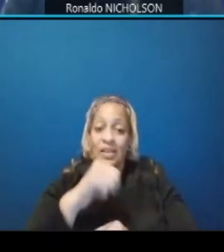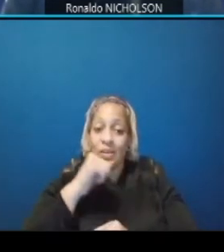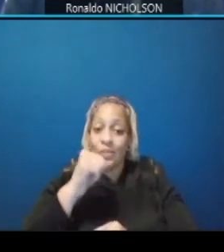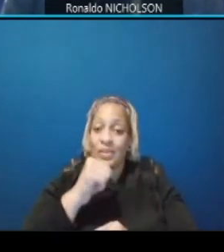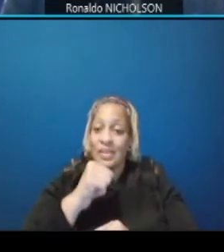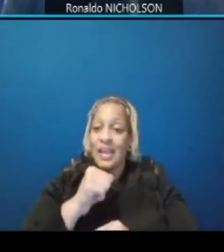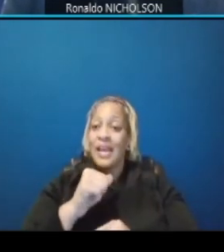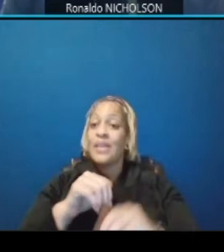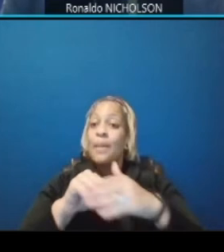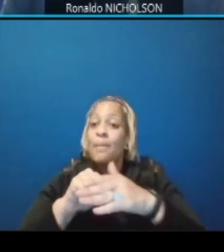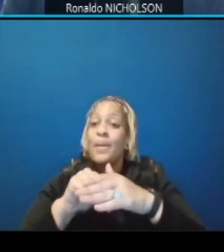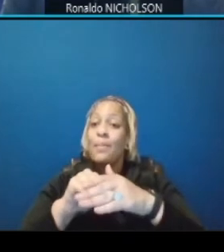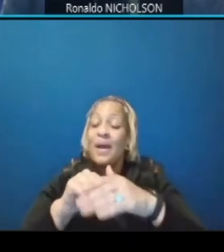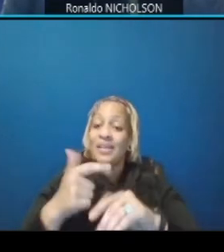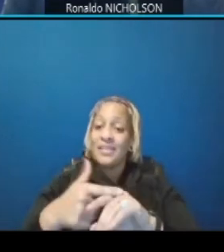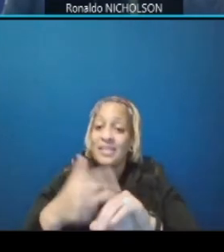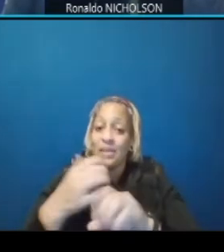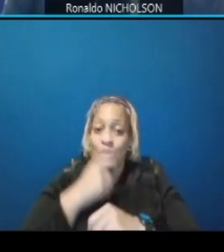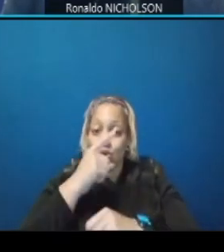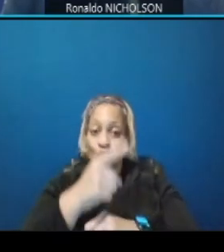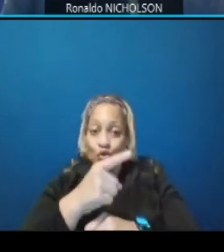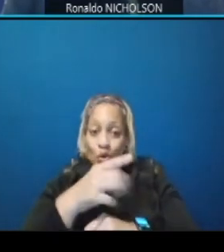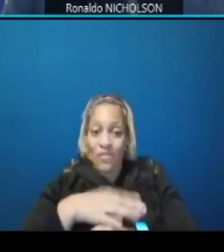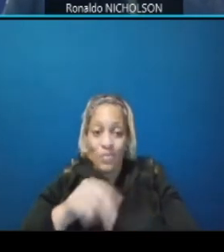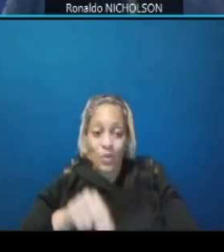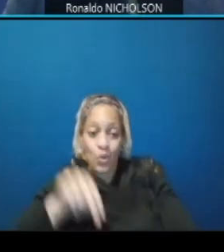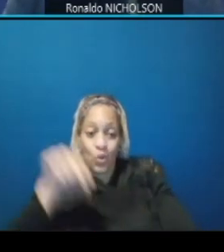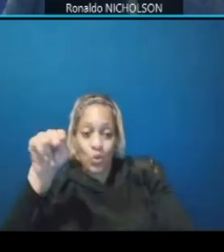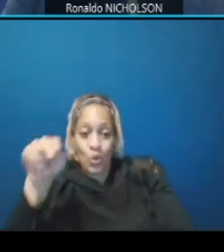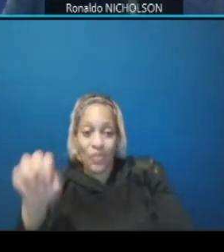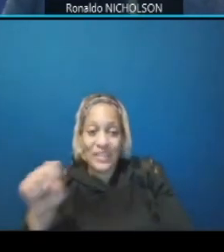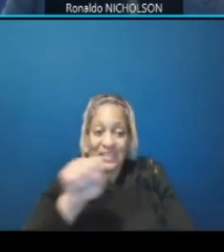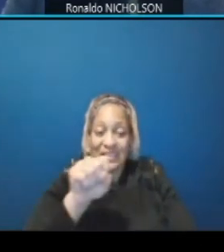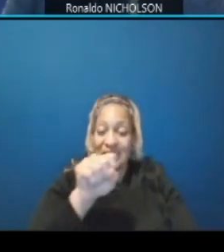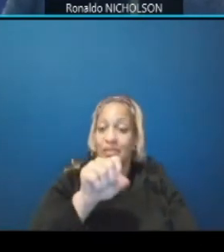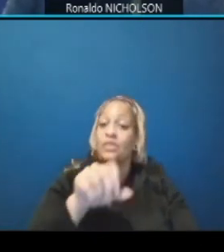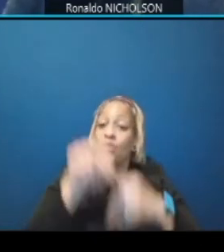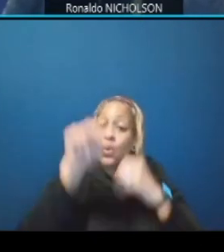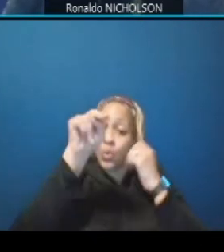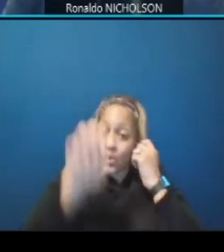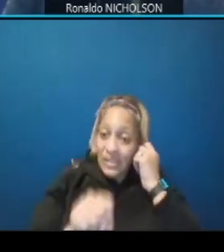to get across from the north side to the south side of the benning road corridor